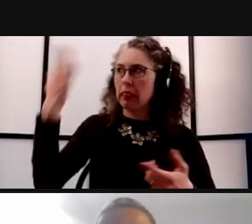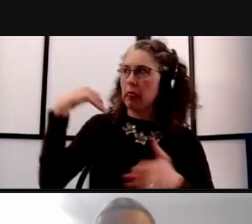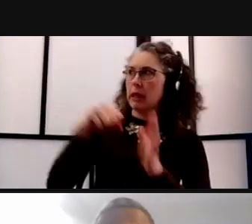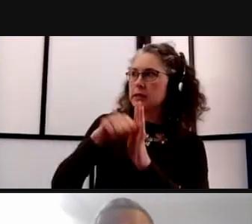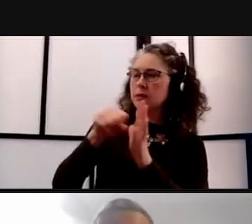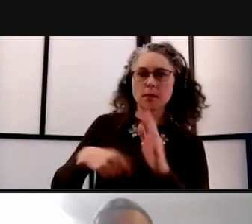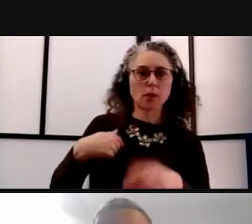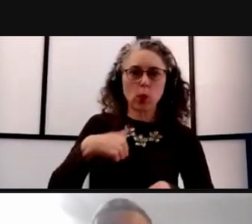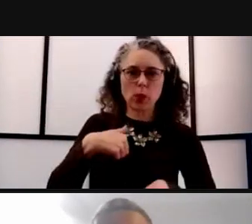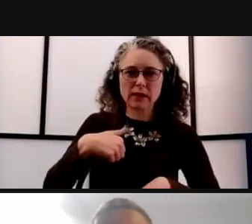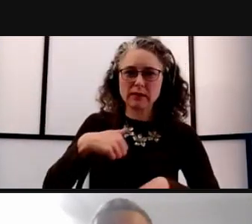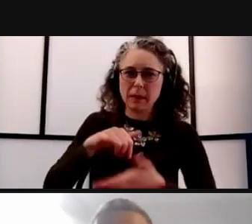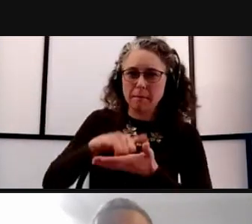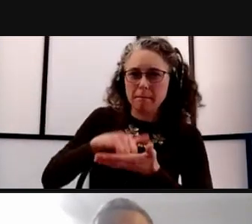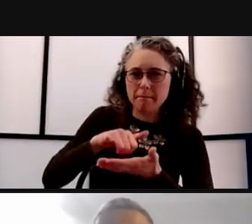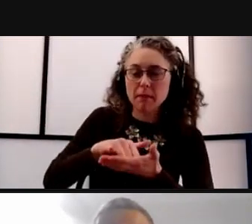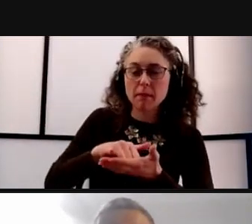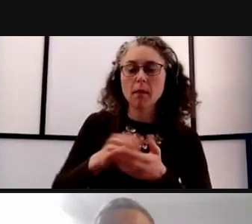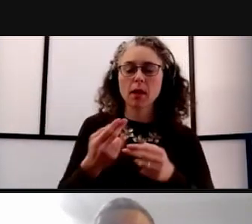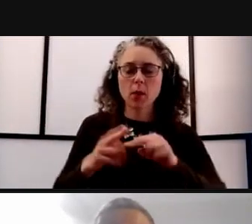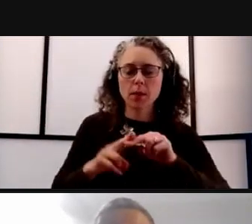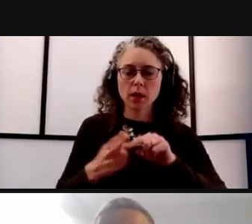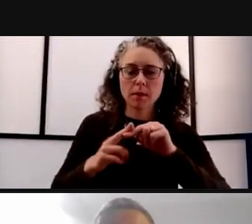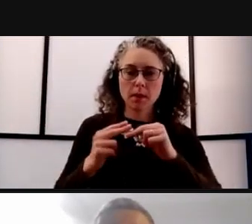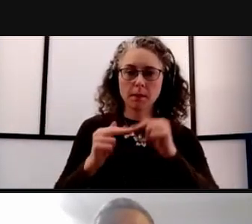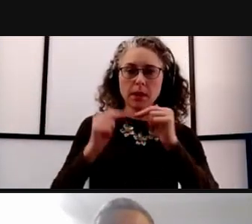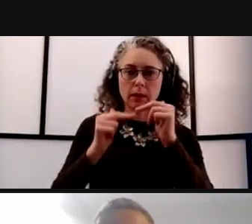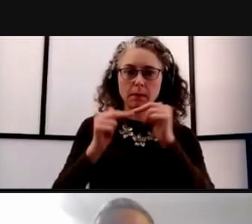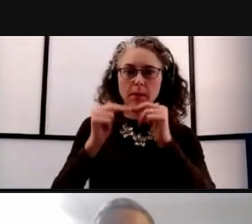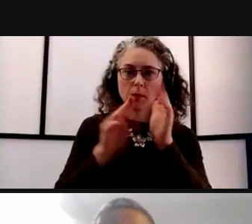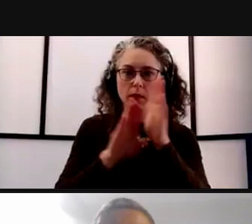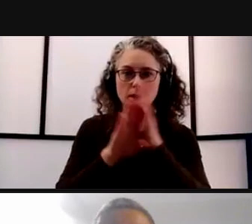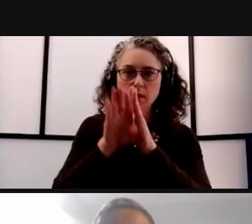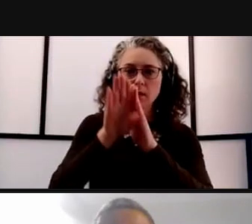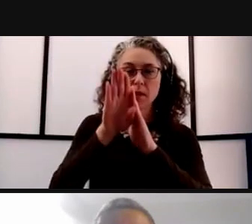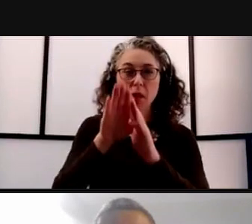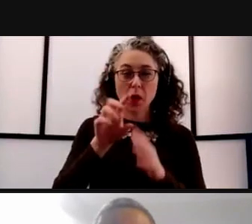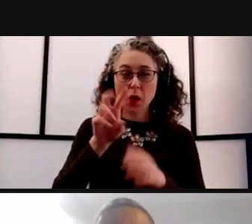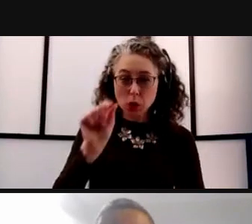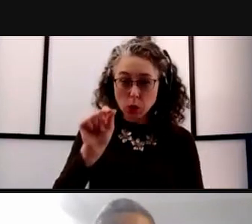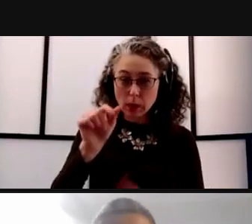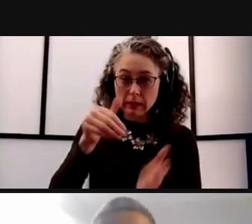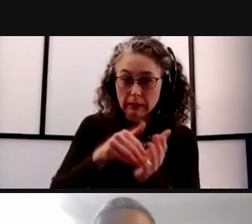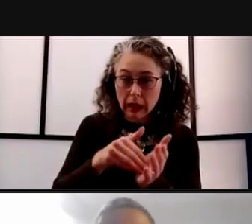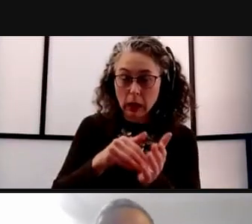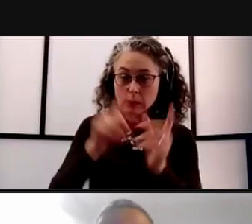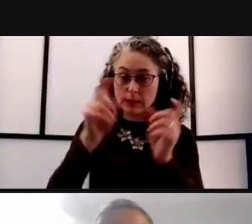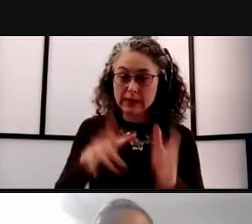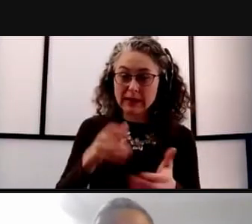and it's slowly, slowly, slowly built-in. And when you're doing 20,000 tests a week, and I just keep seeing students